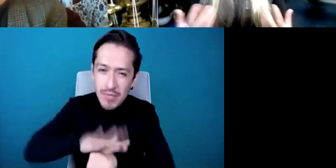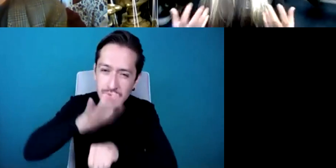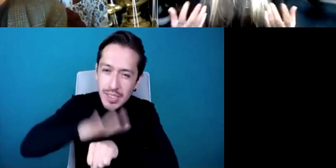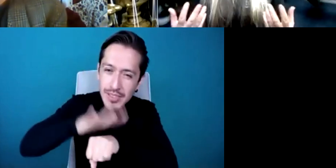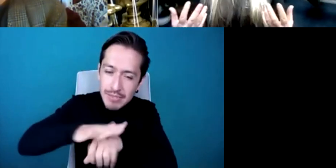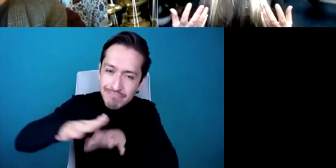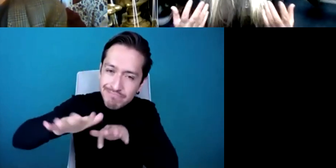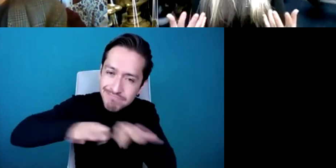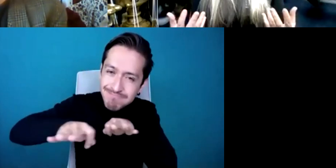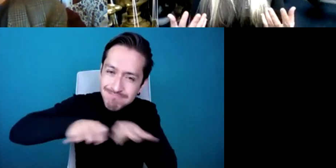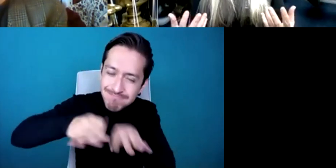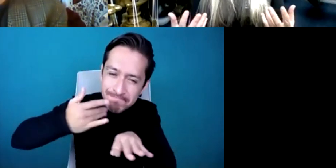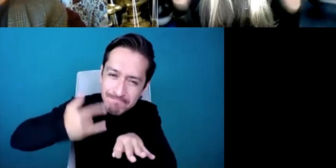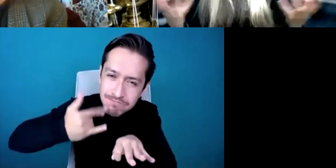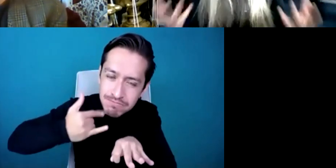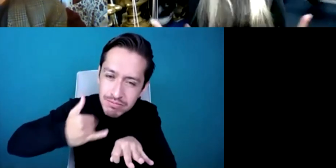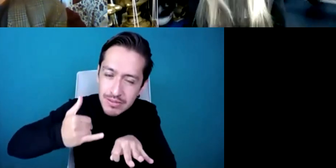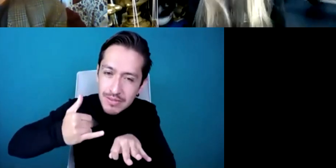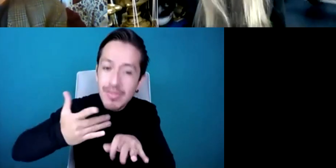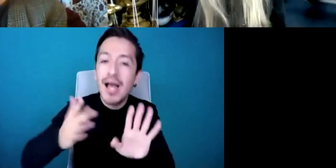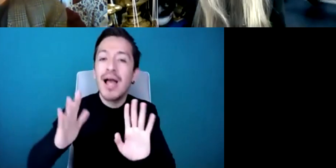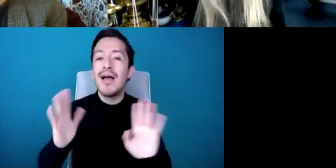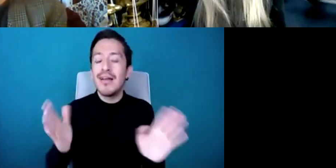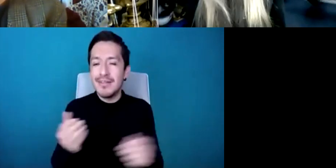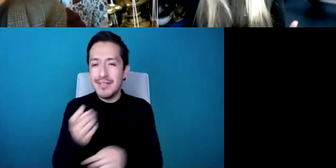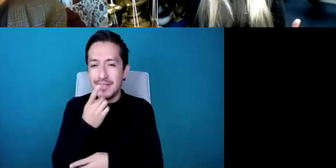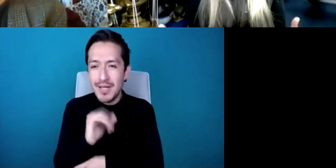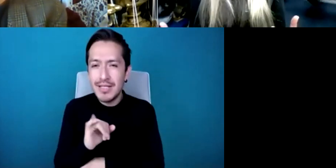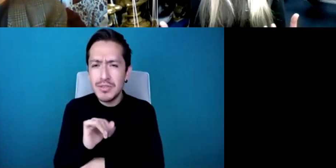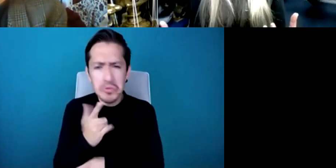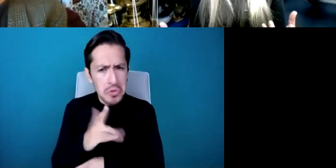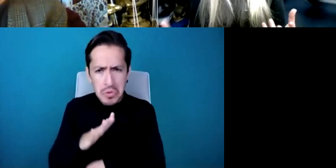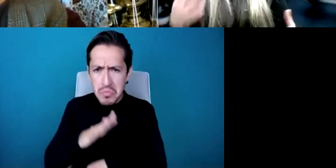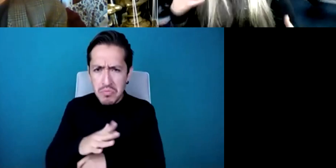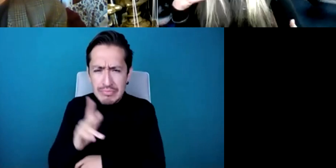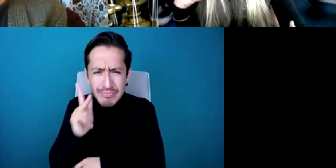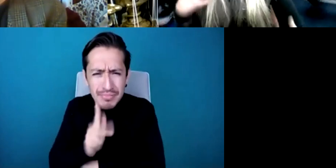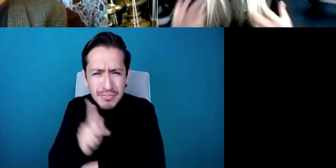ourselves then okay well I've tried my best there I've tried my best to understand but we've also